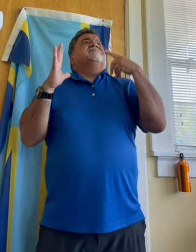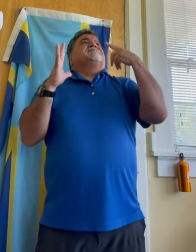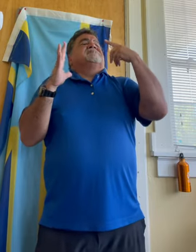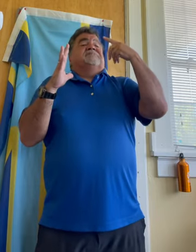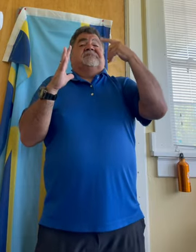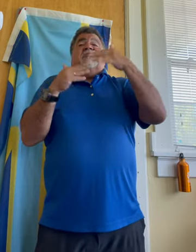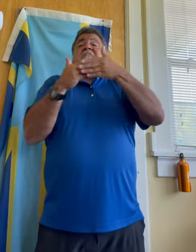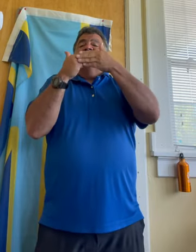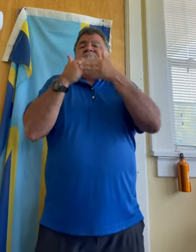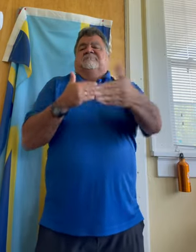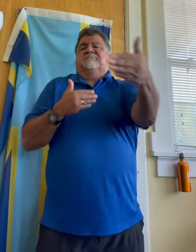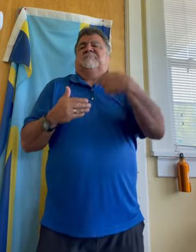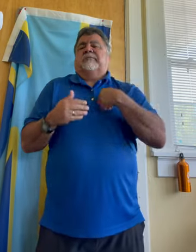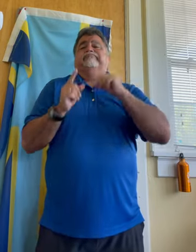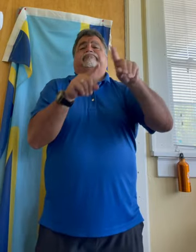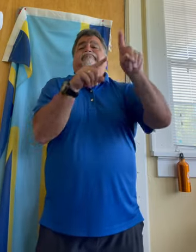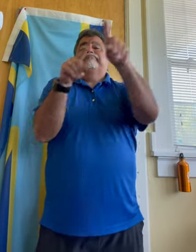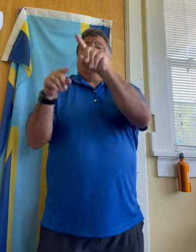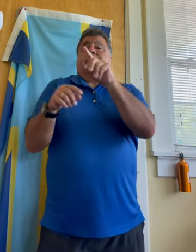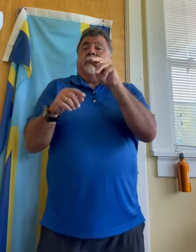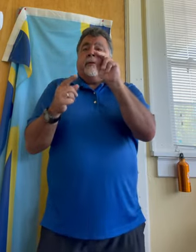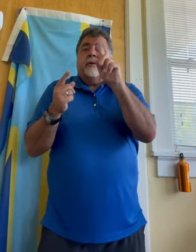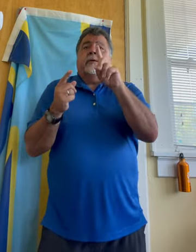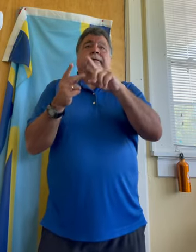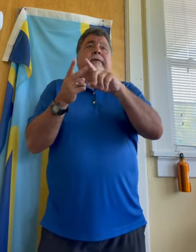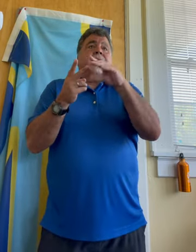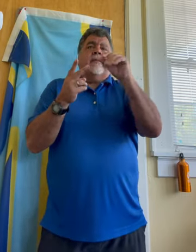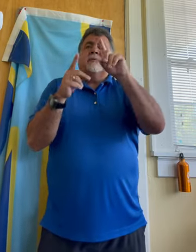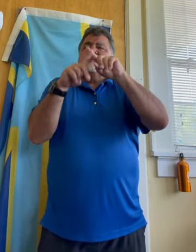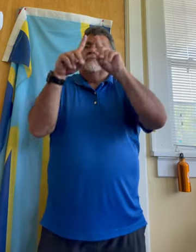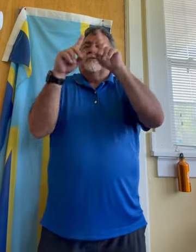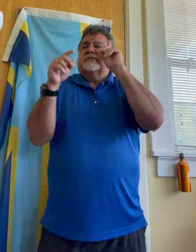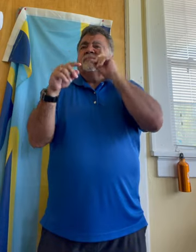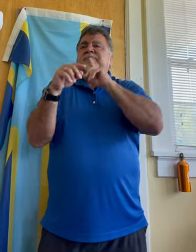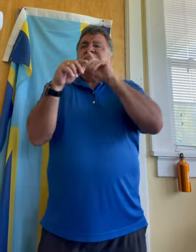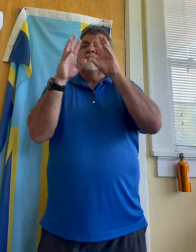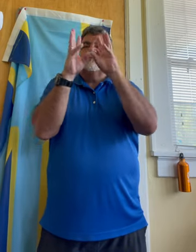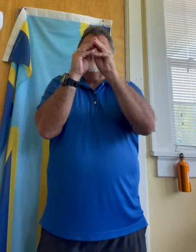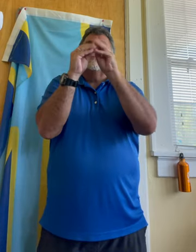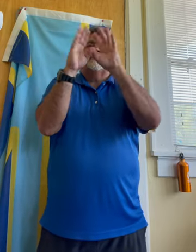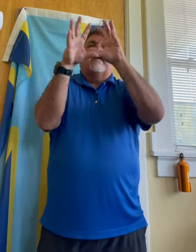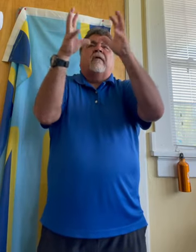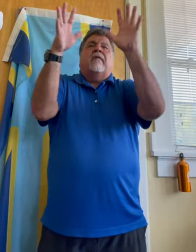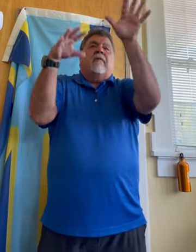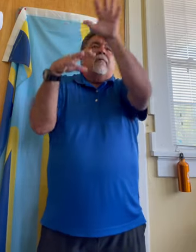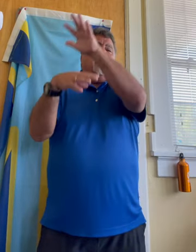Since then I've been going to NAD conferences and other events in different communities.